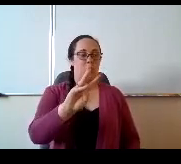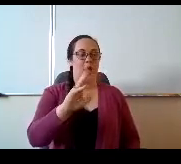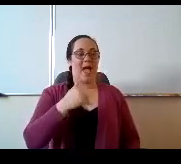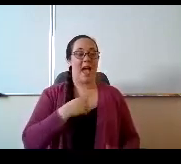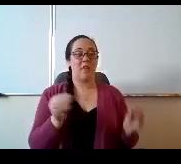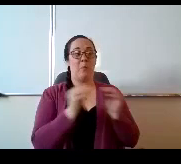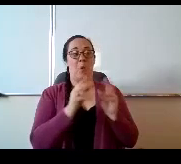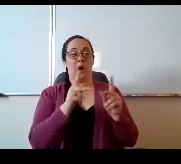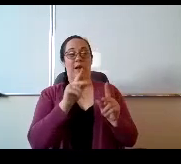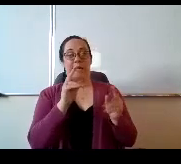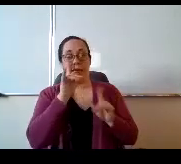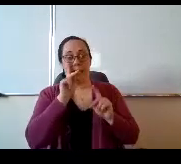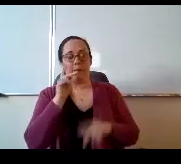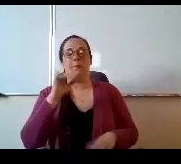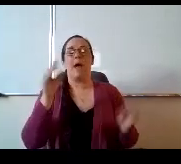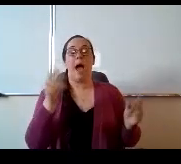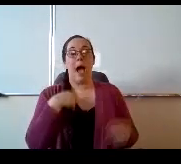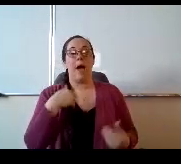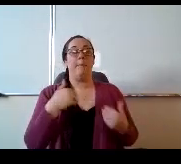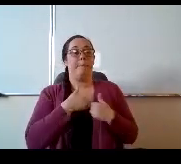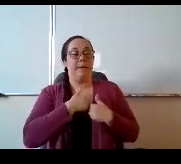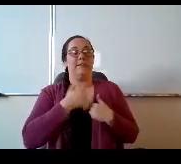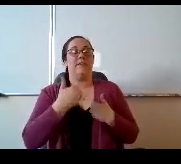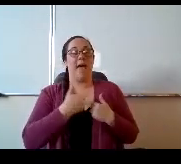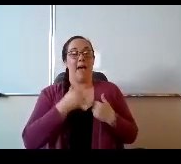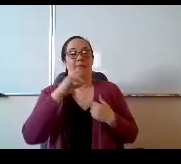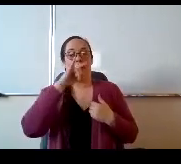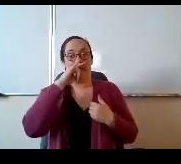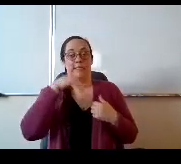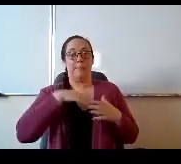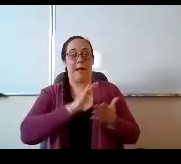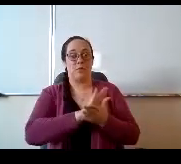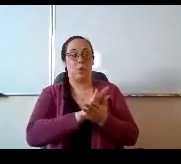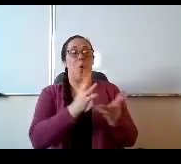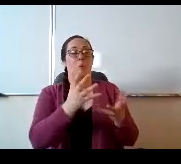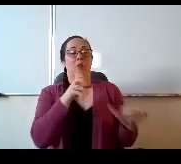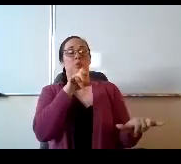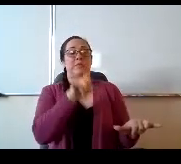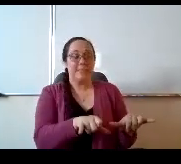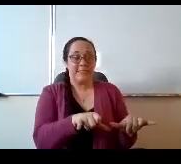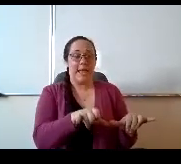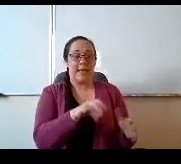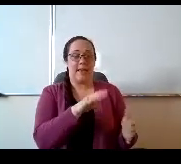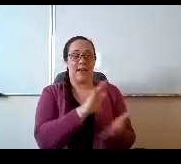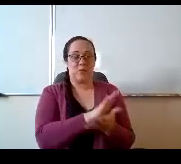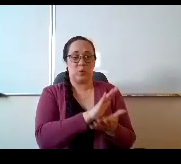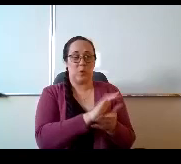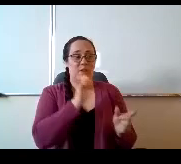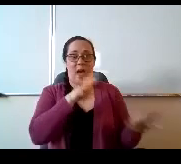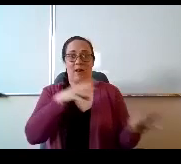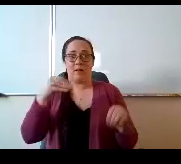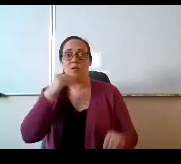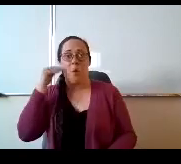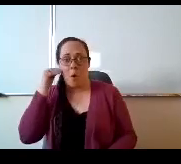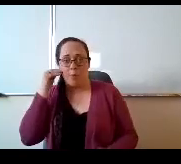the school and be around other people and be doing things that looks normal. It's really a good problem to have. The great thing is,